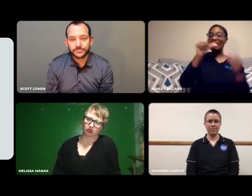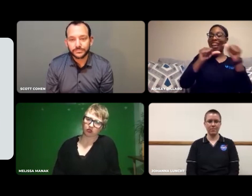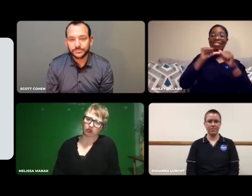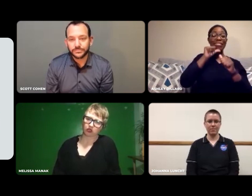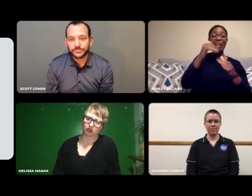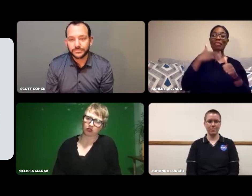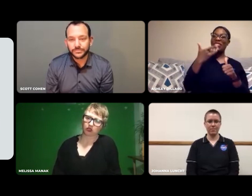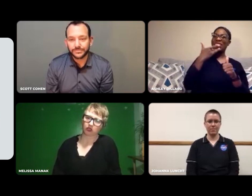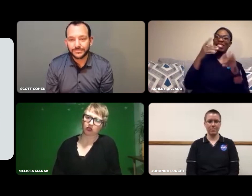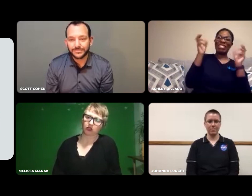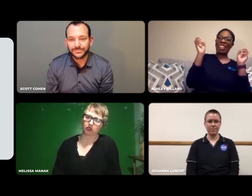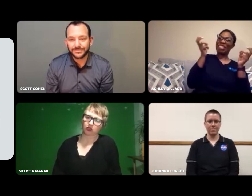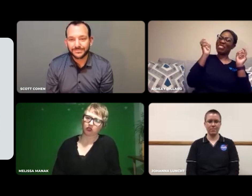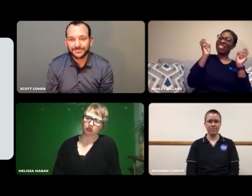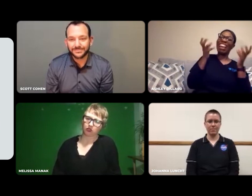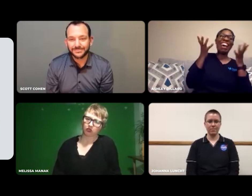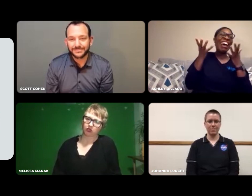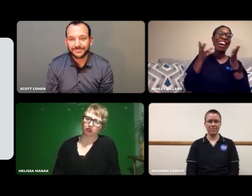I've always been curious.